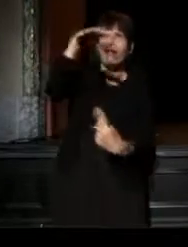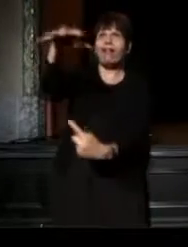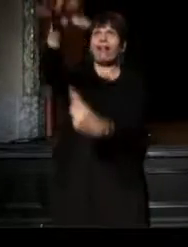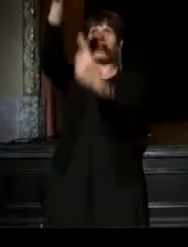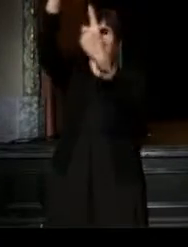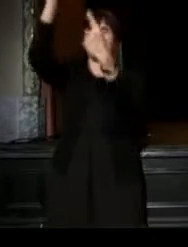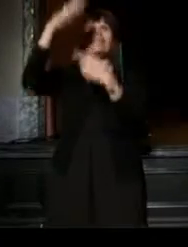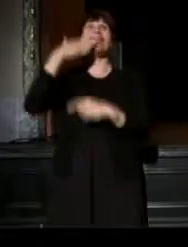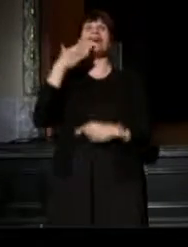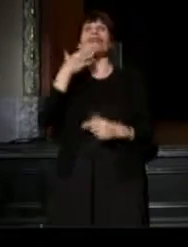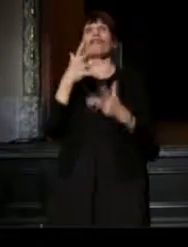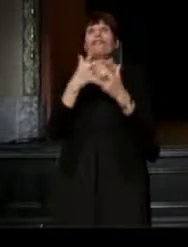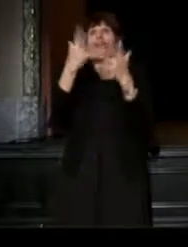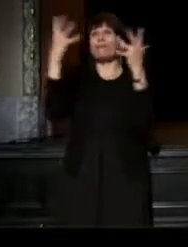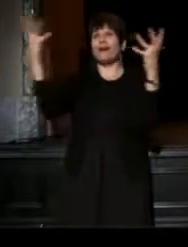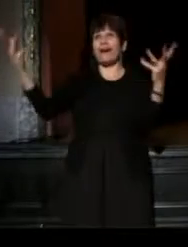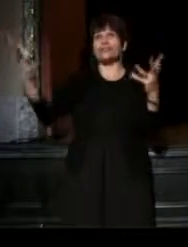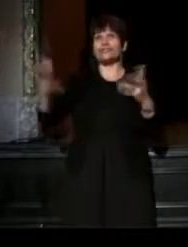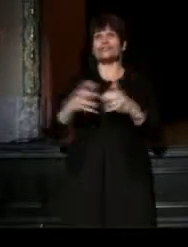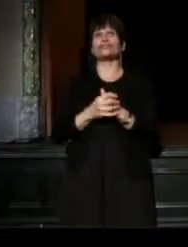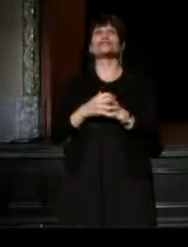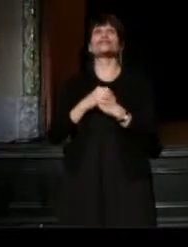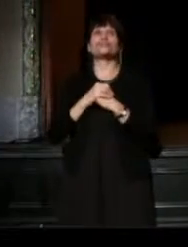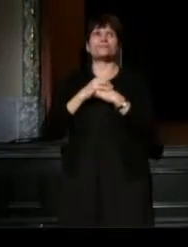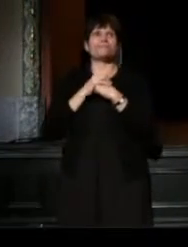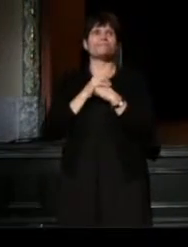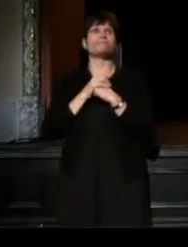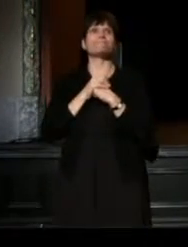Thank you so much, thank you. Thank you.